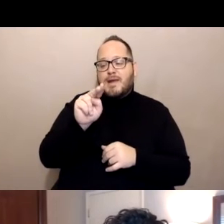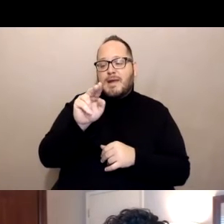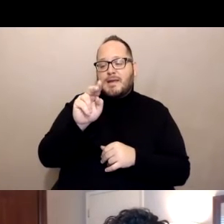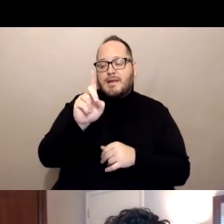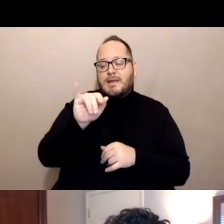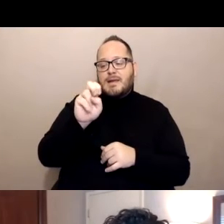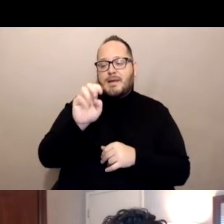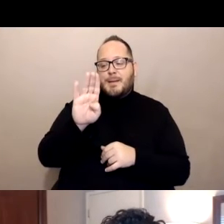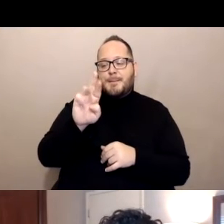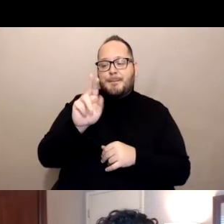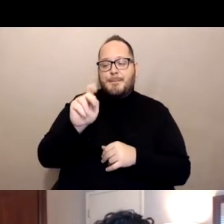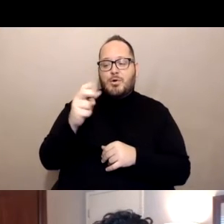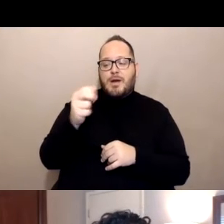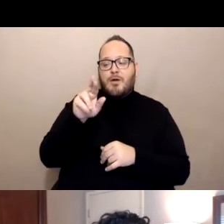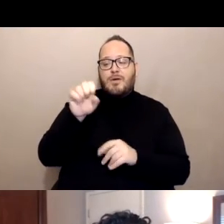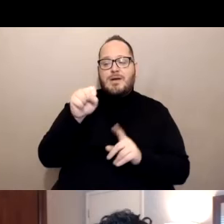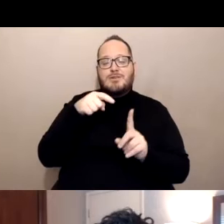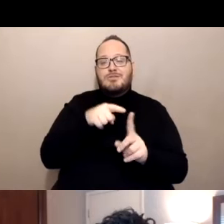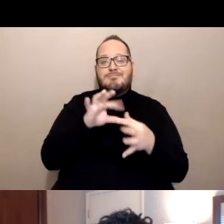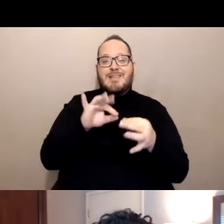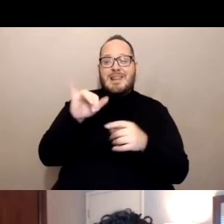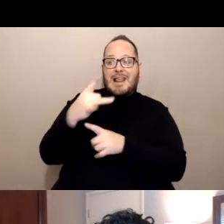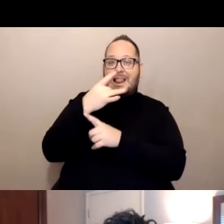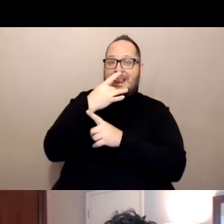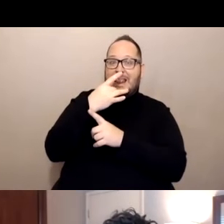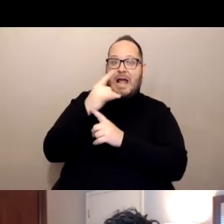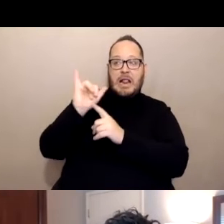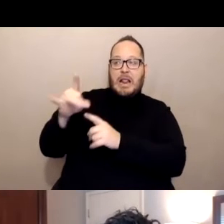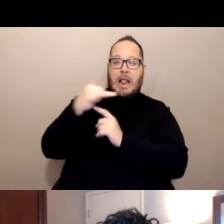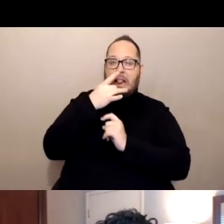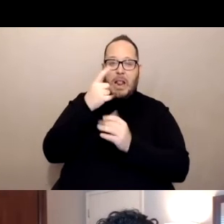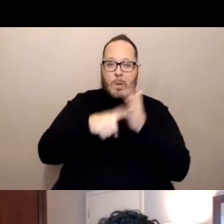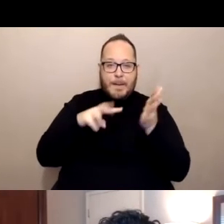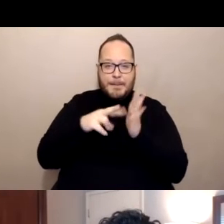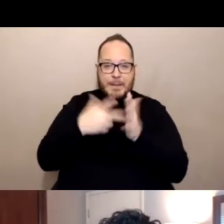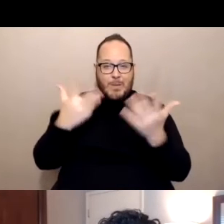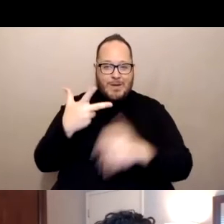may be referring to is vaccinations. Vaccinations are here in California.